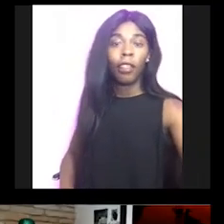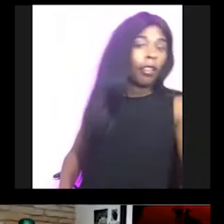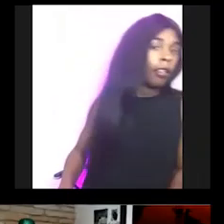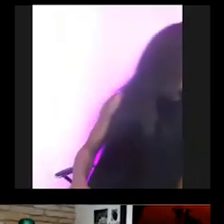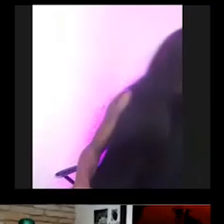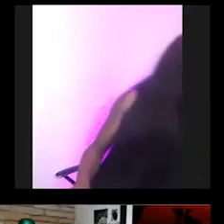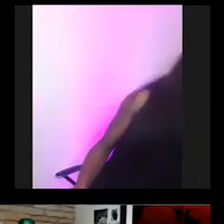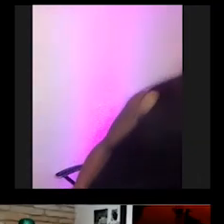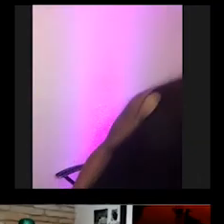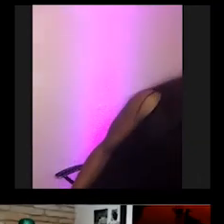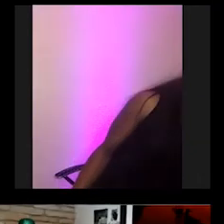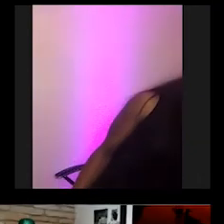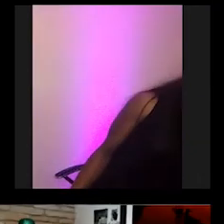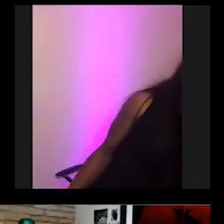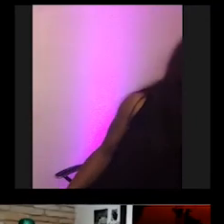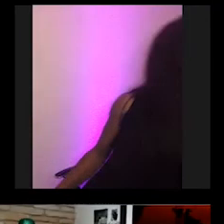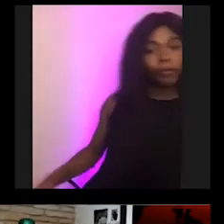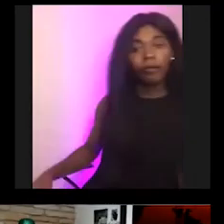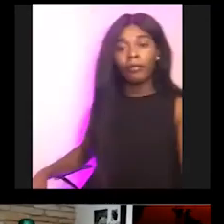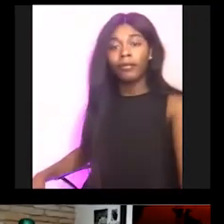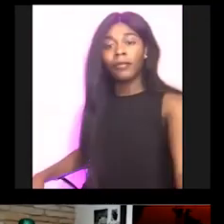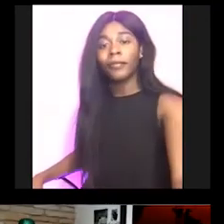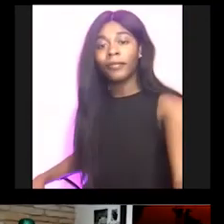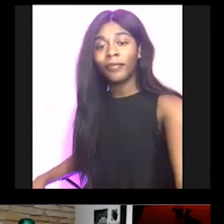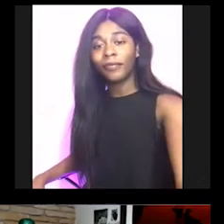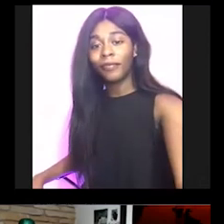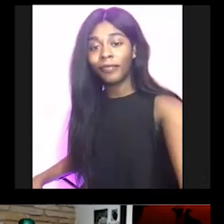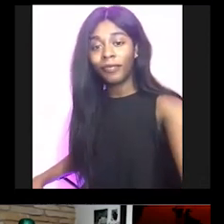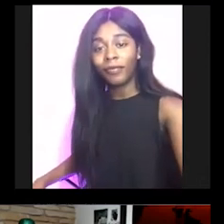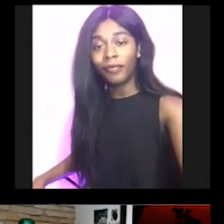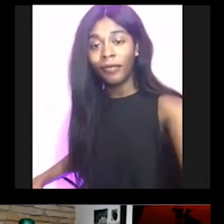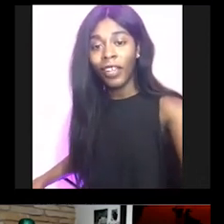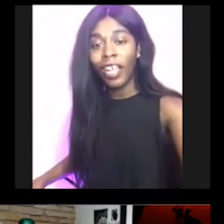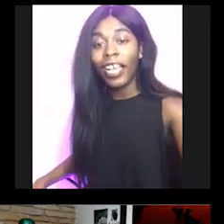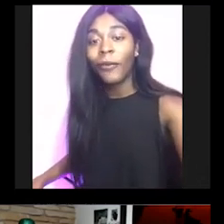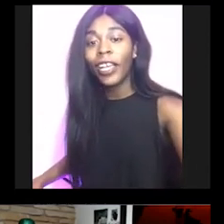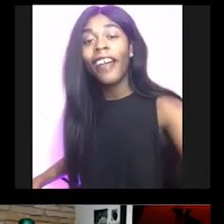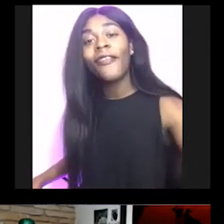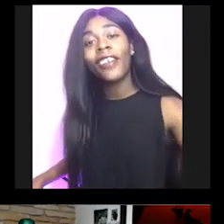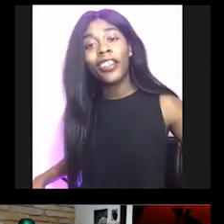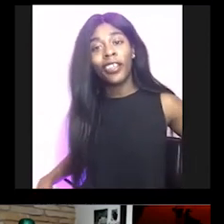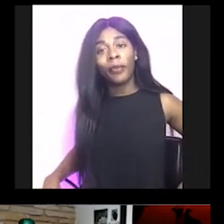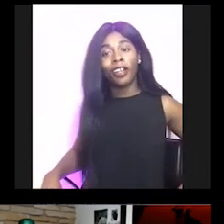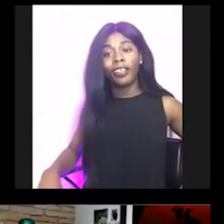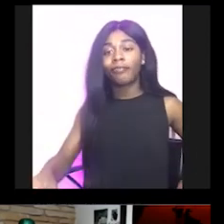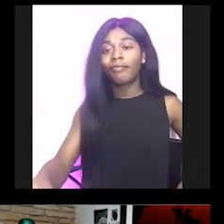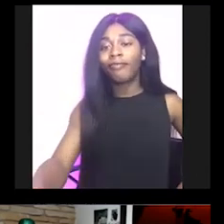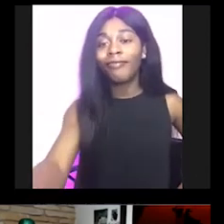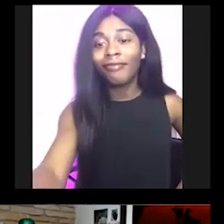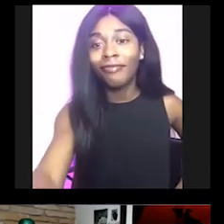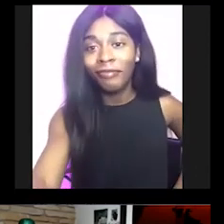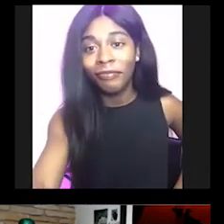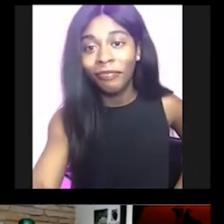Uh, there's another question Naomi in the chat box. Can you see it? We had fun dancing at the ball. We did.